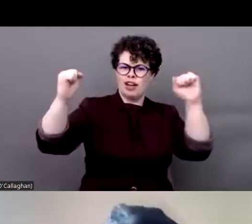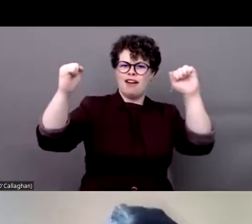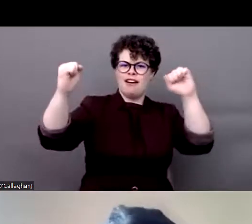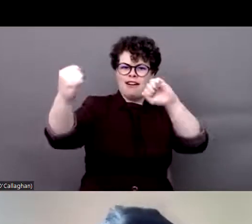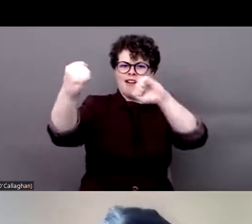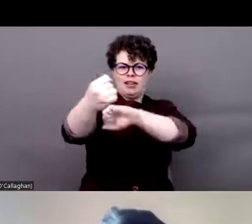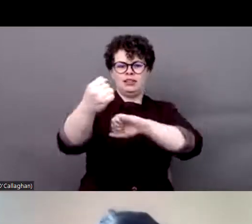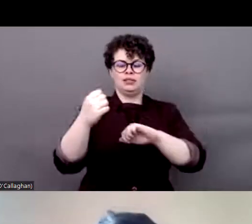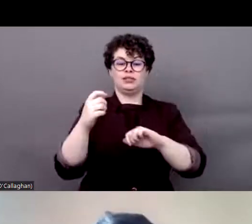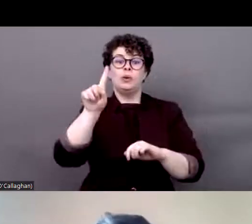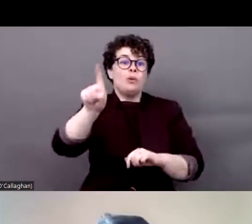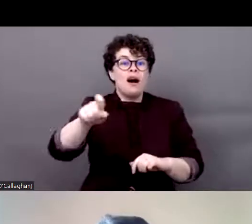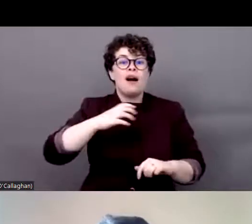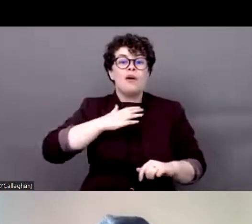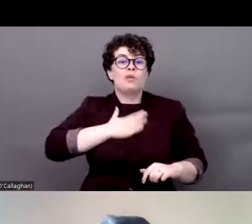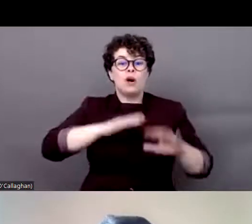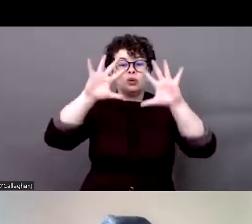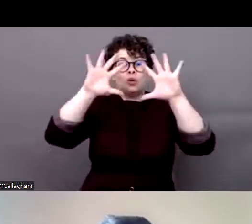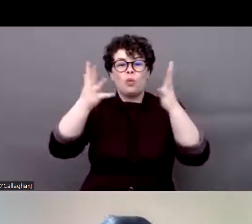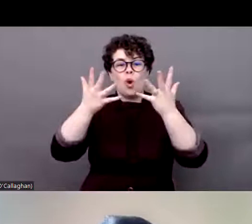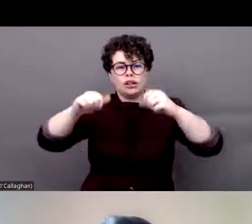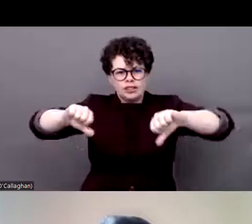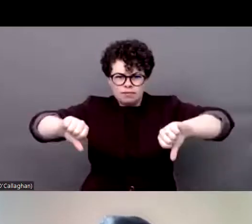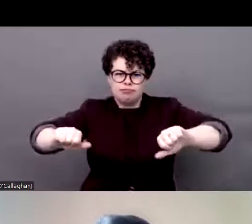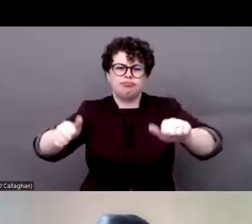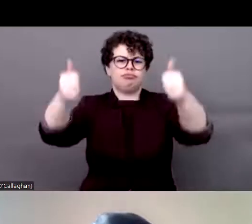better world where reasonable accommodation applies to every one of